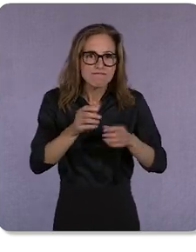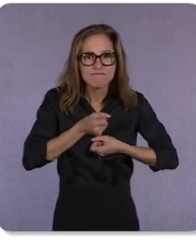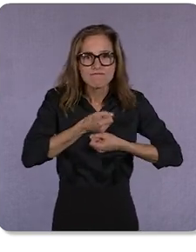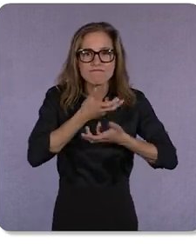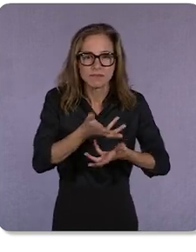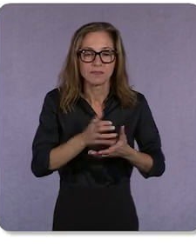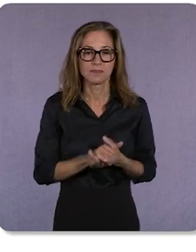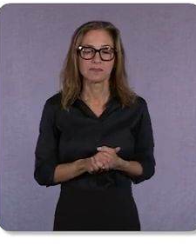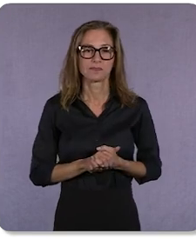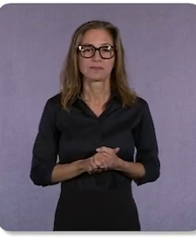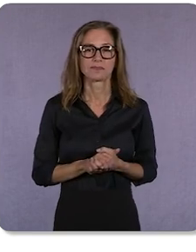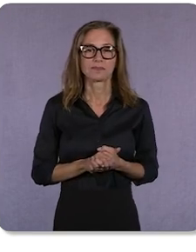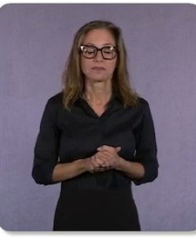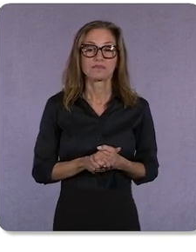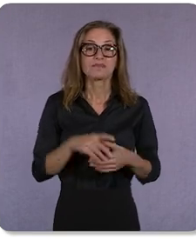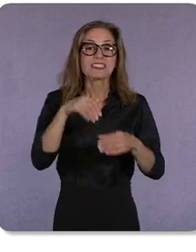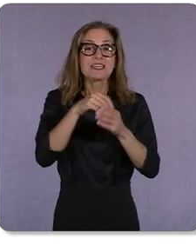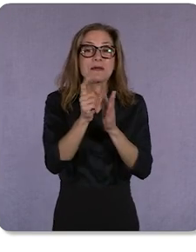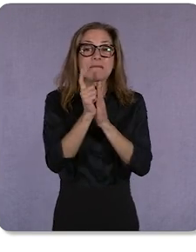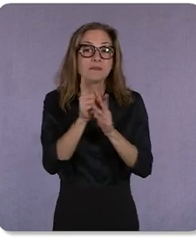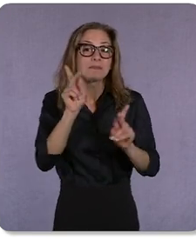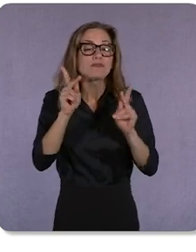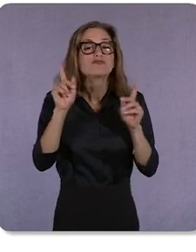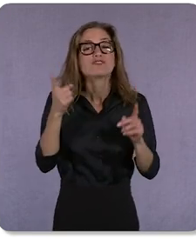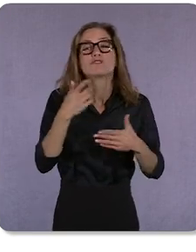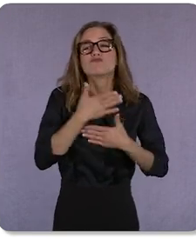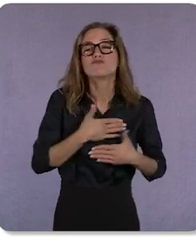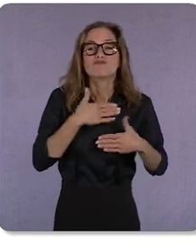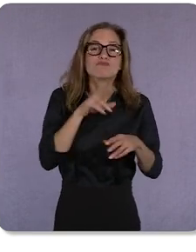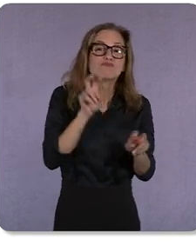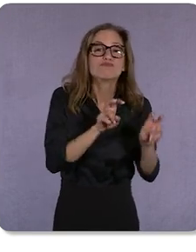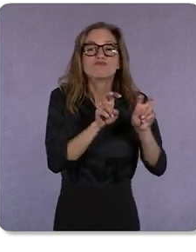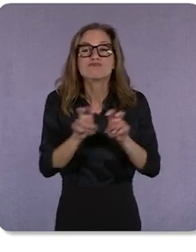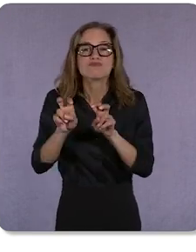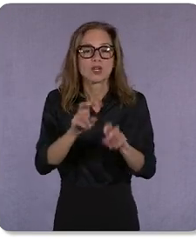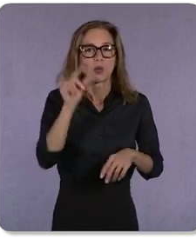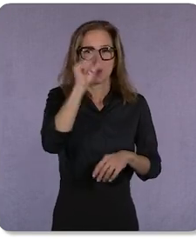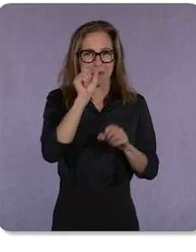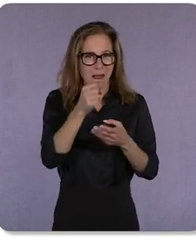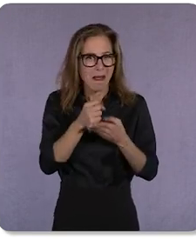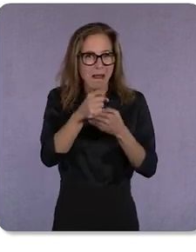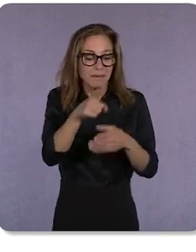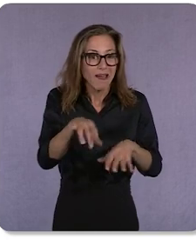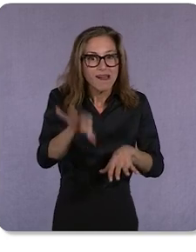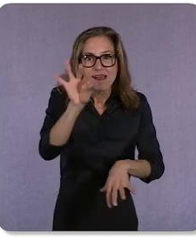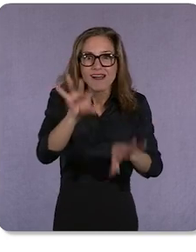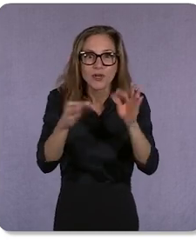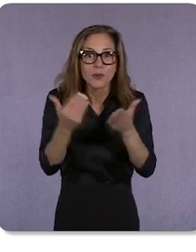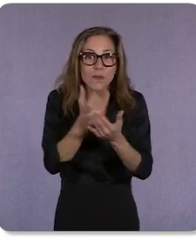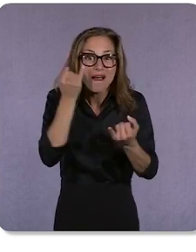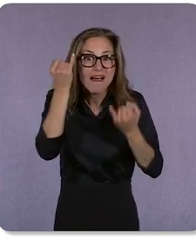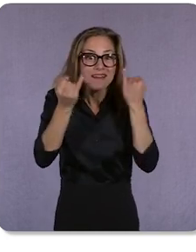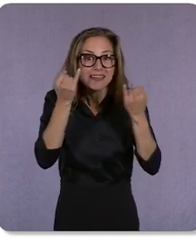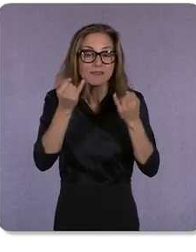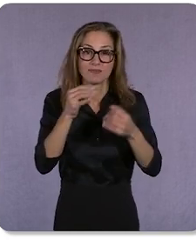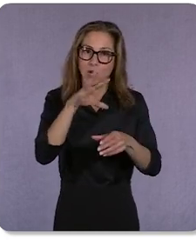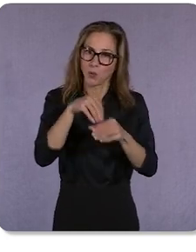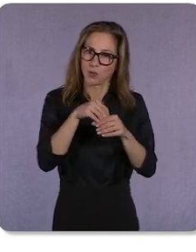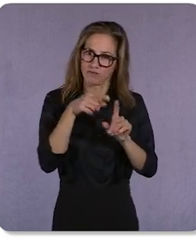Even in moments where people are just browsing, Google can help them discover new ideas, including from the brands like yours that people care about.